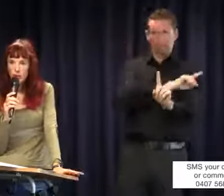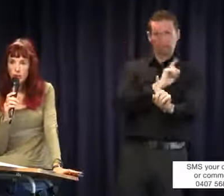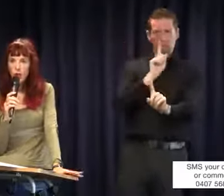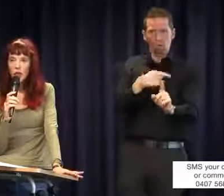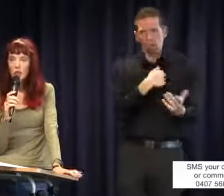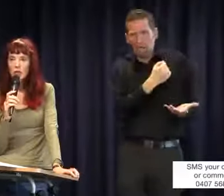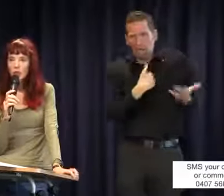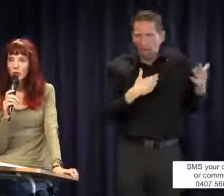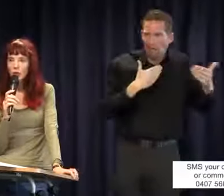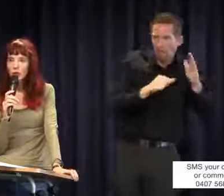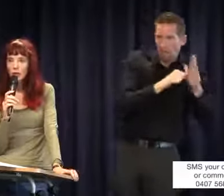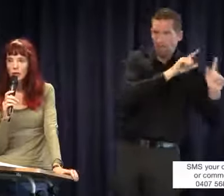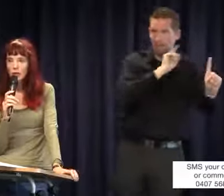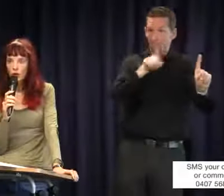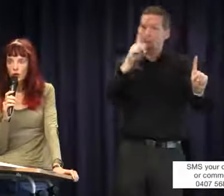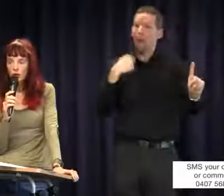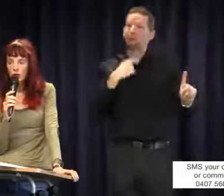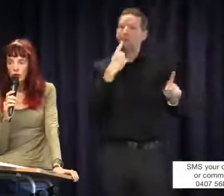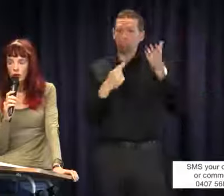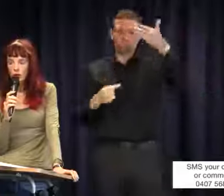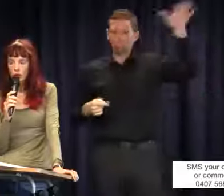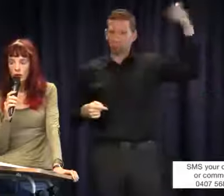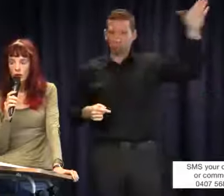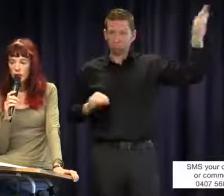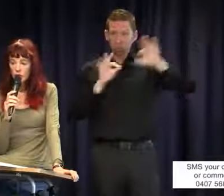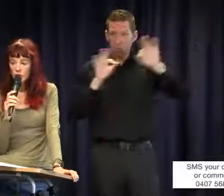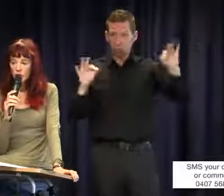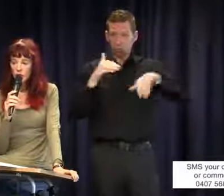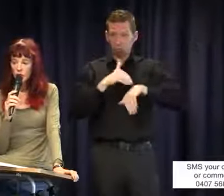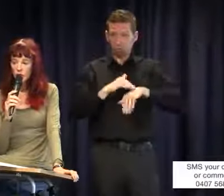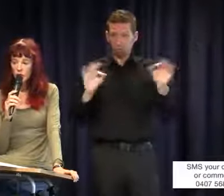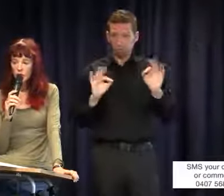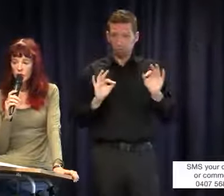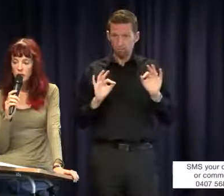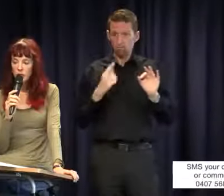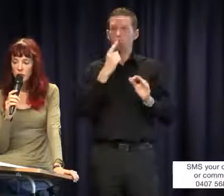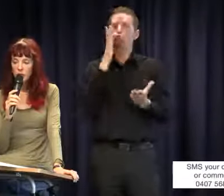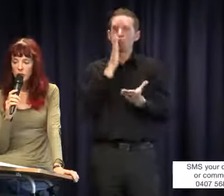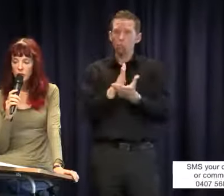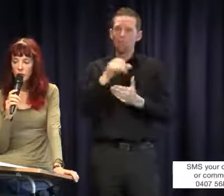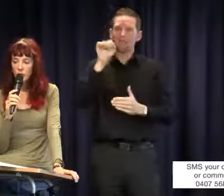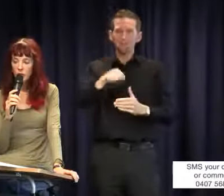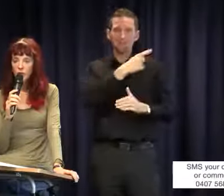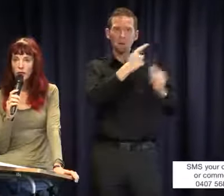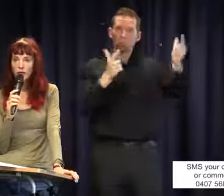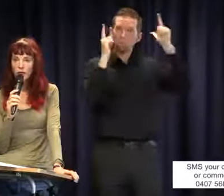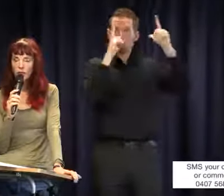but I am telling you that it is not. It is true that principals can do whatever they